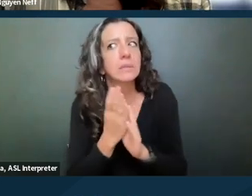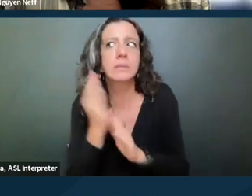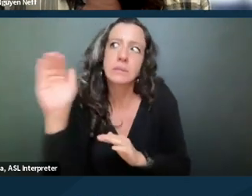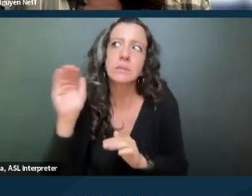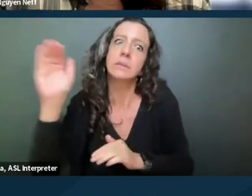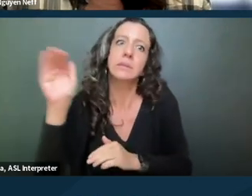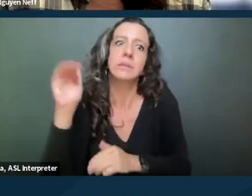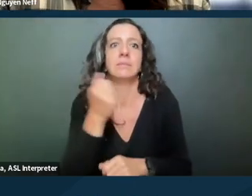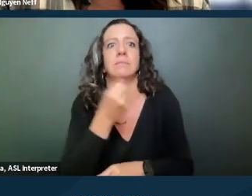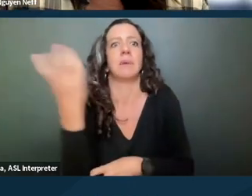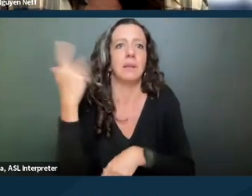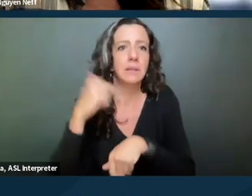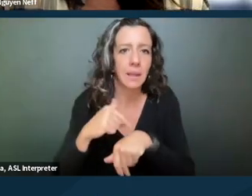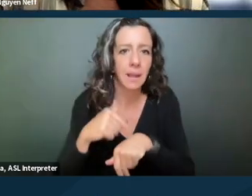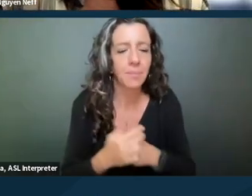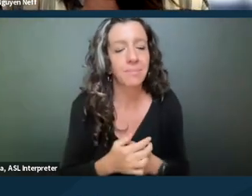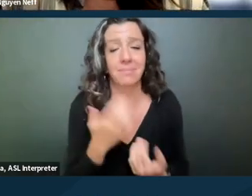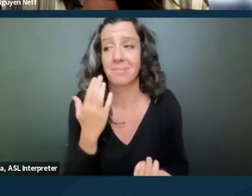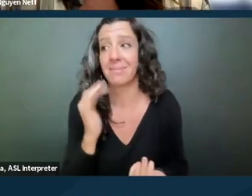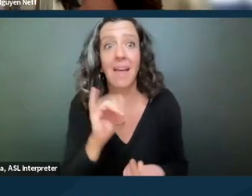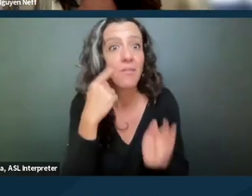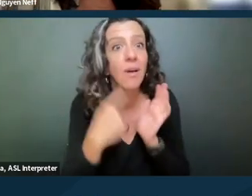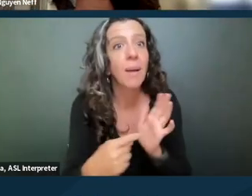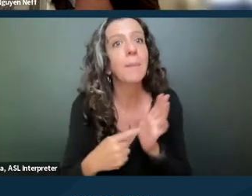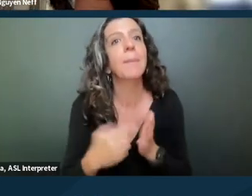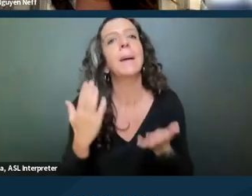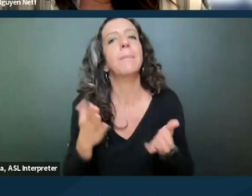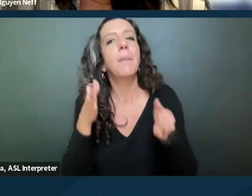So again, there might be someone who requested